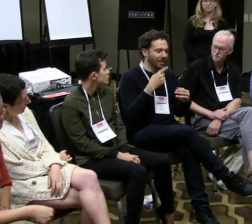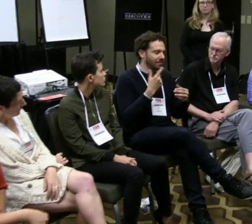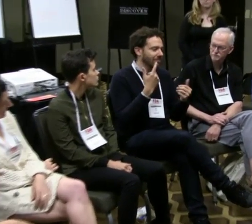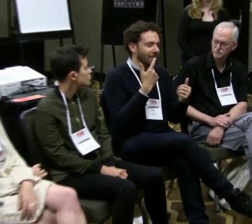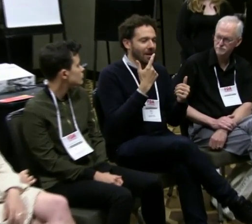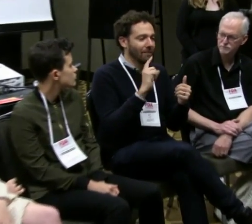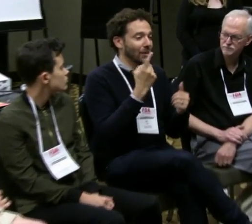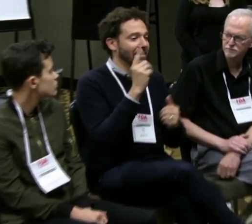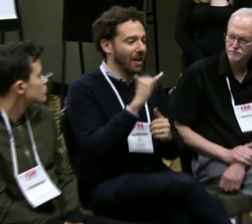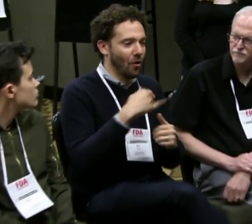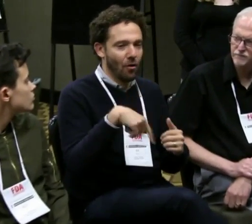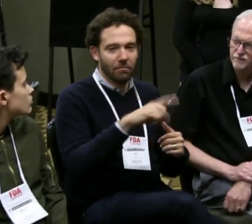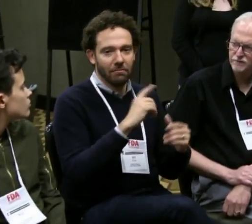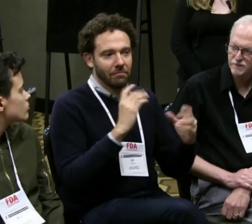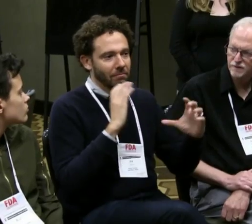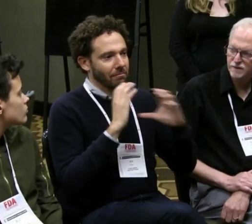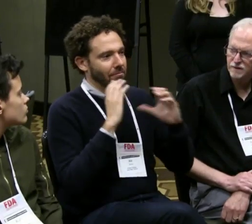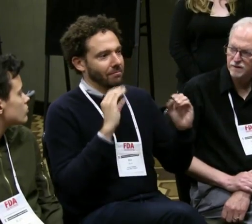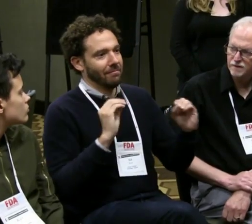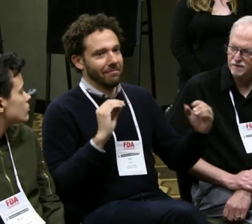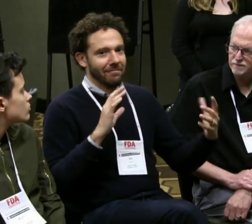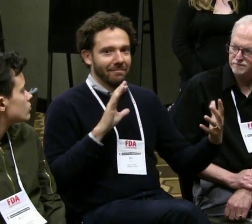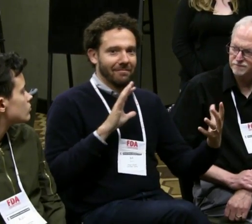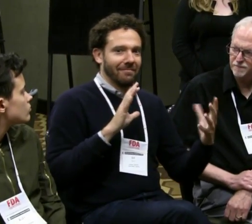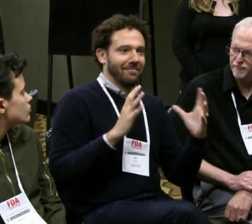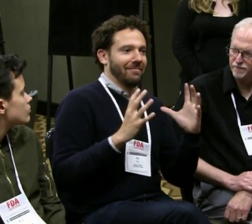(translator) I think it's mostly important to view it as a process.